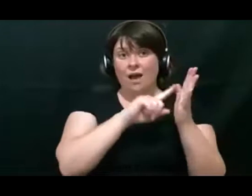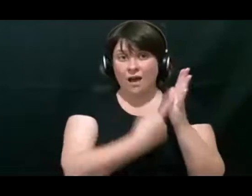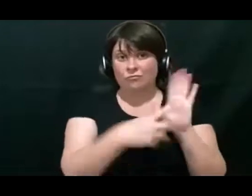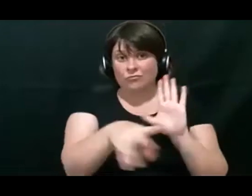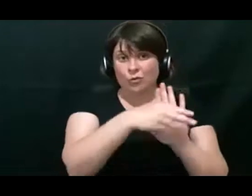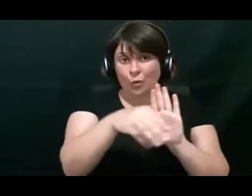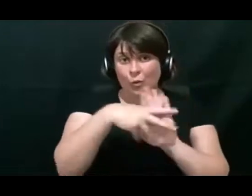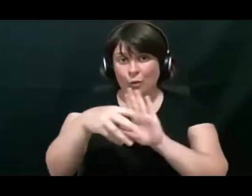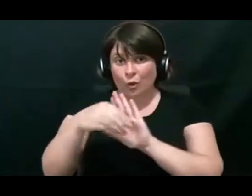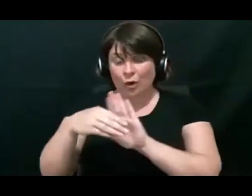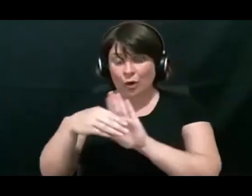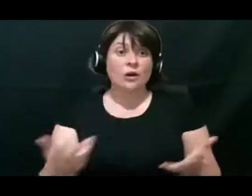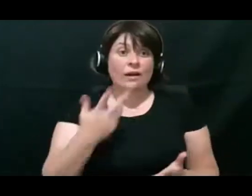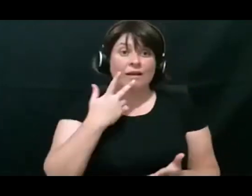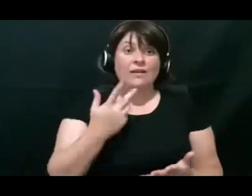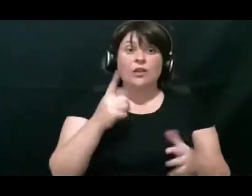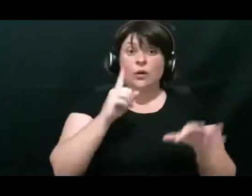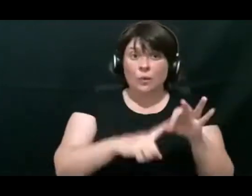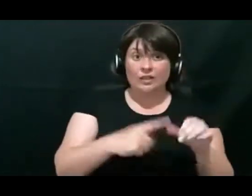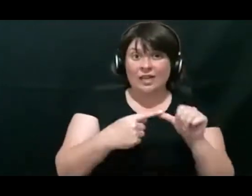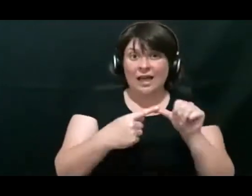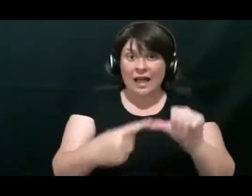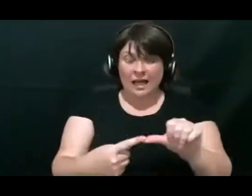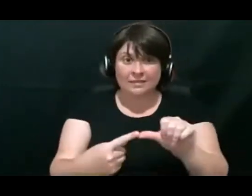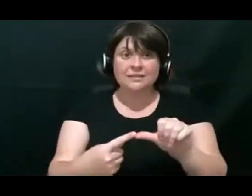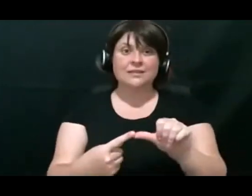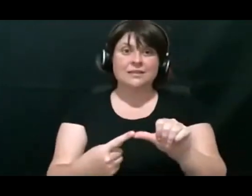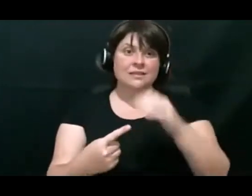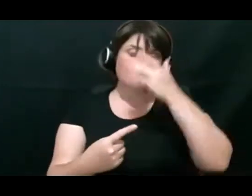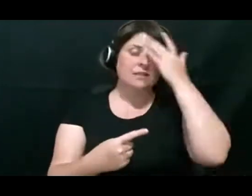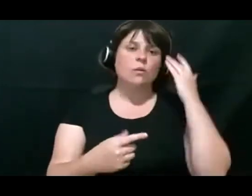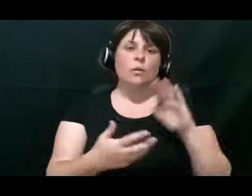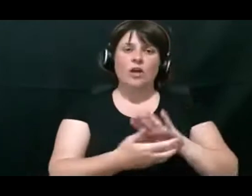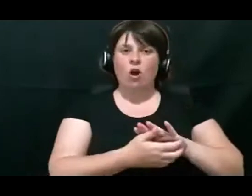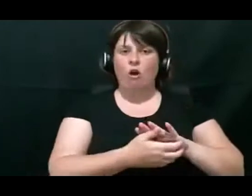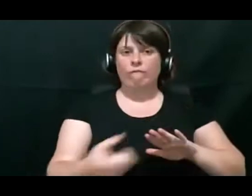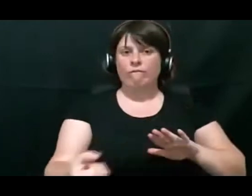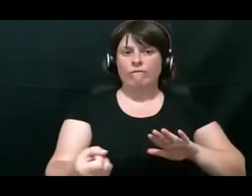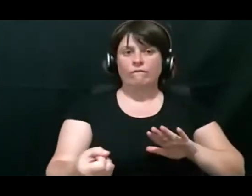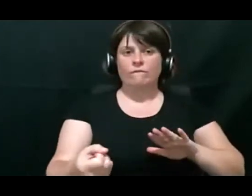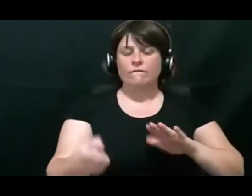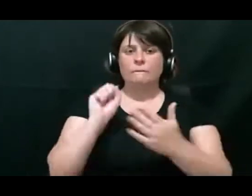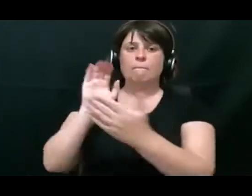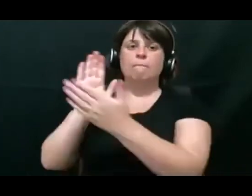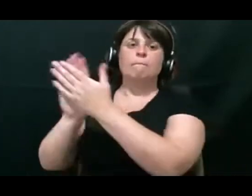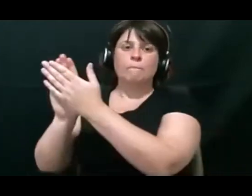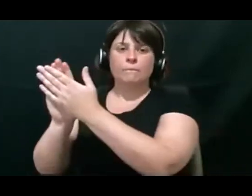So the Q&A section will be taken out of it and put up on the Deafblind Information Australia